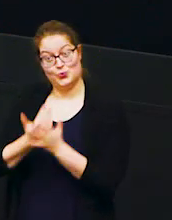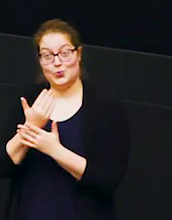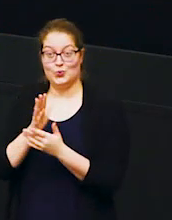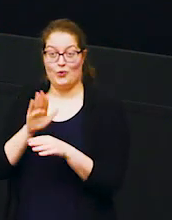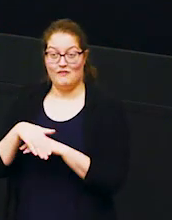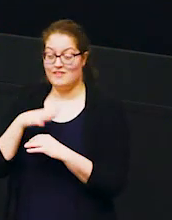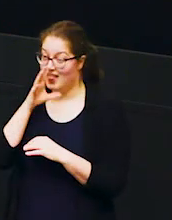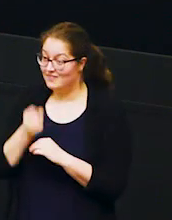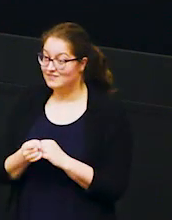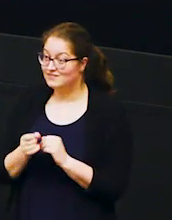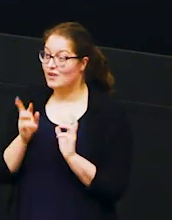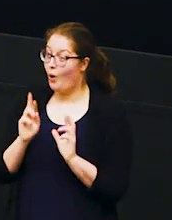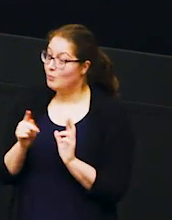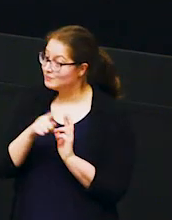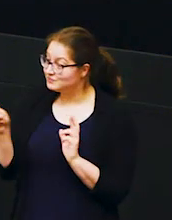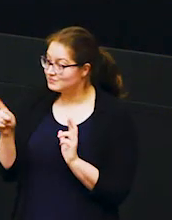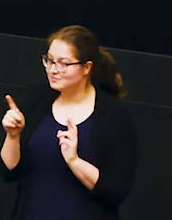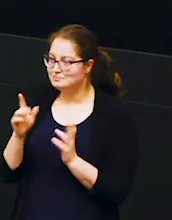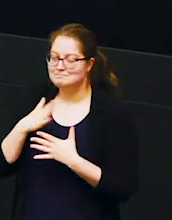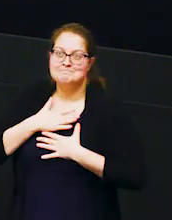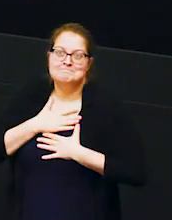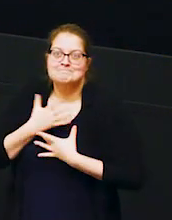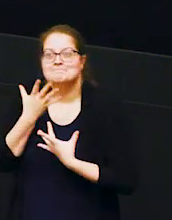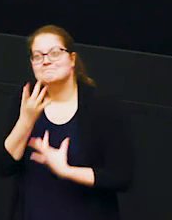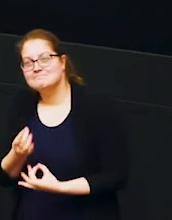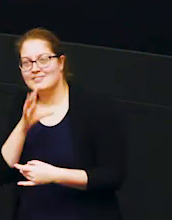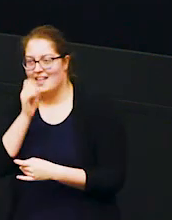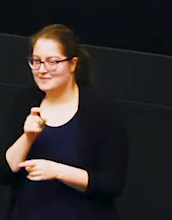and i hope you've maybe come to love them maybe a little bit as much as i love them